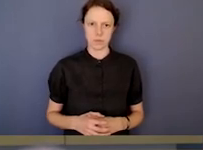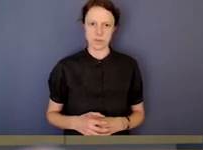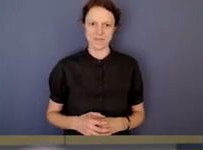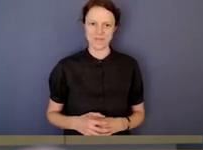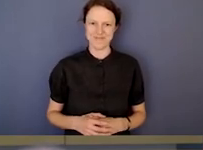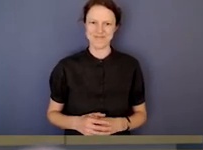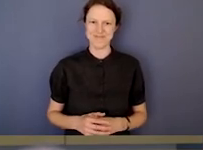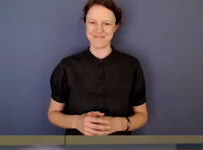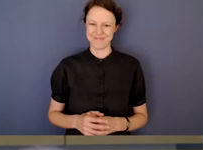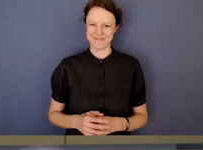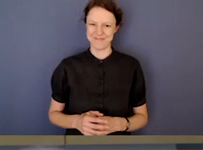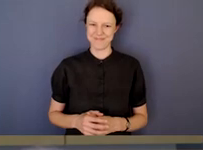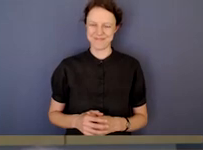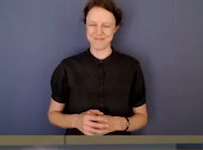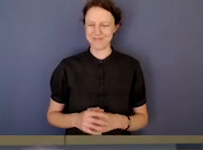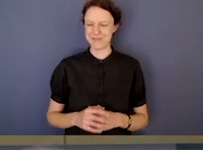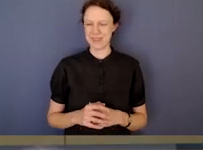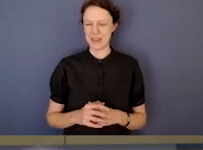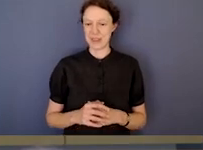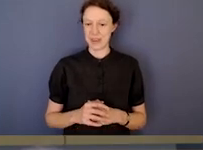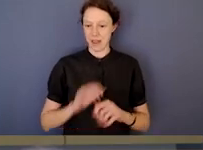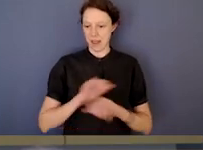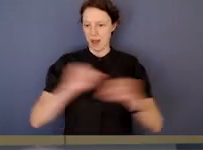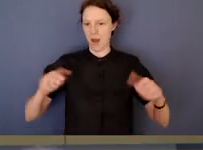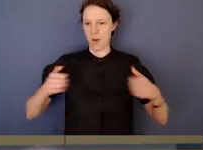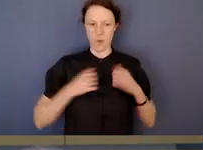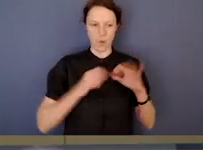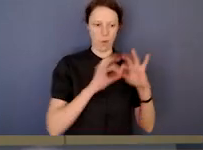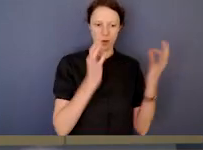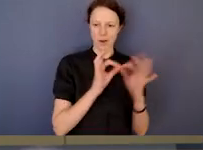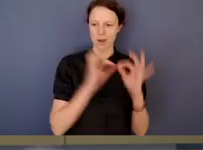terms of how do we prioritise we've all got finite resources.